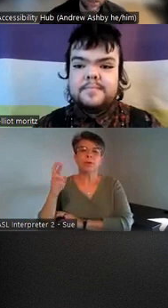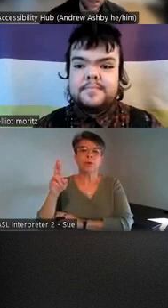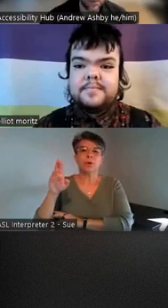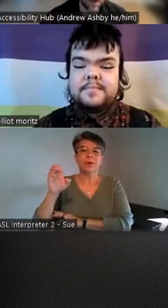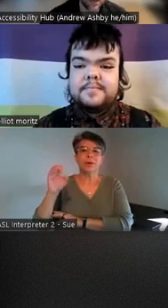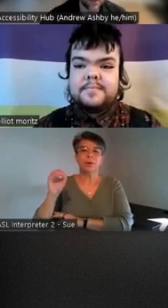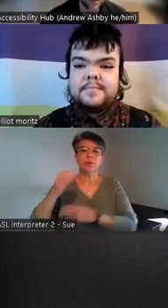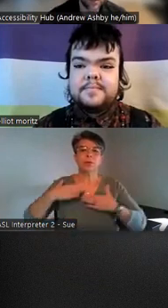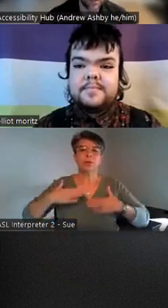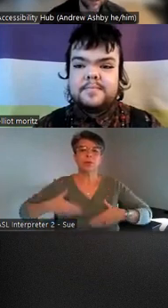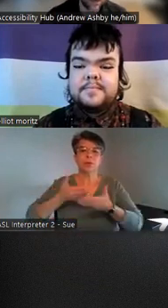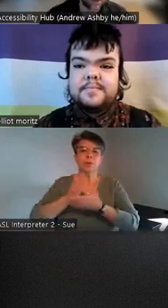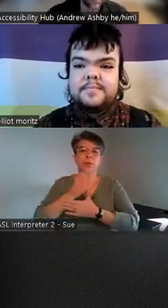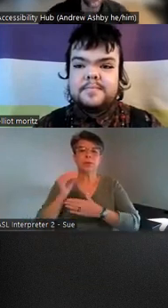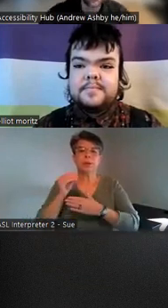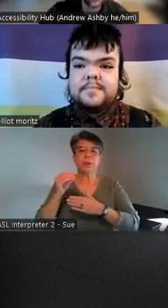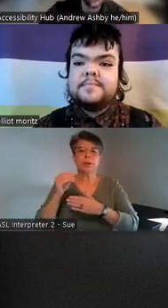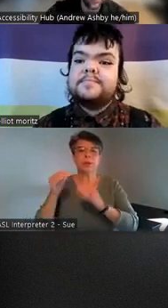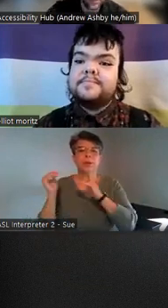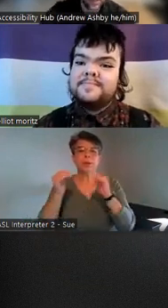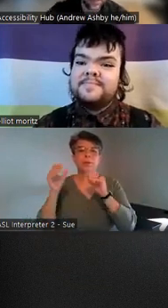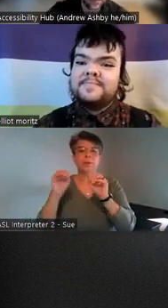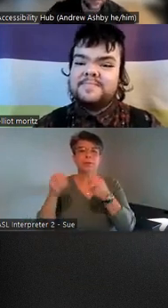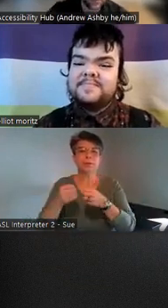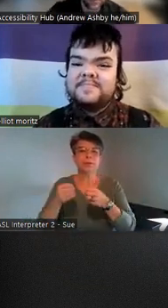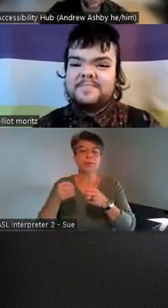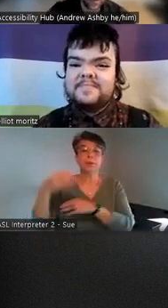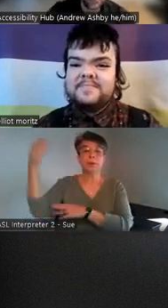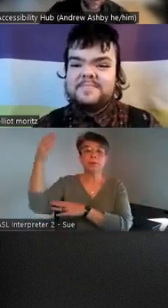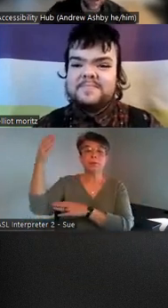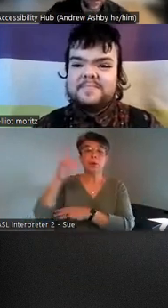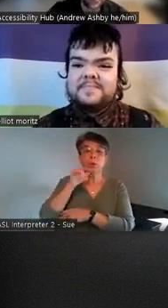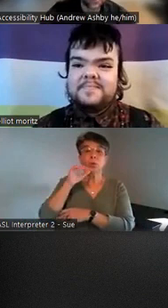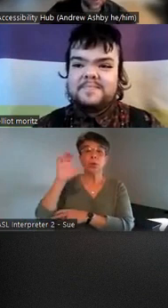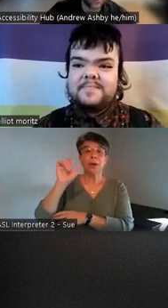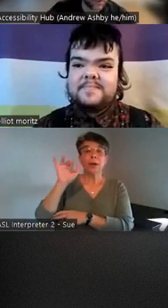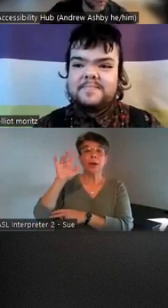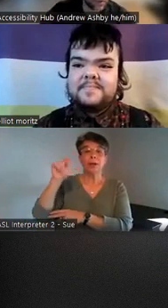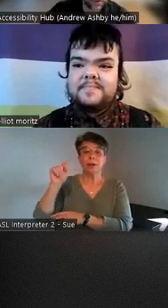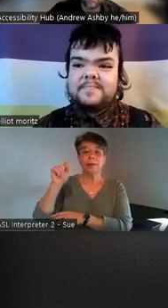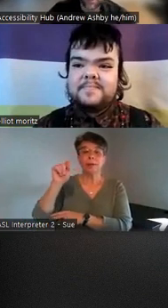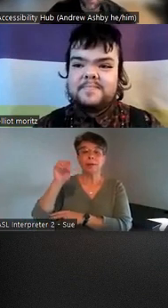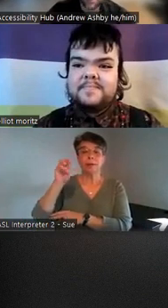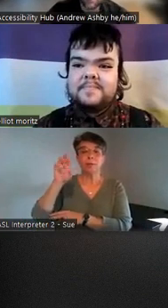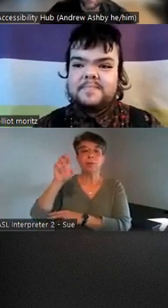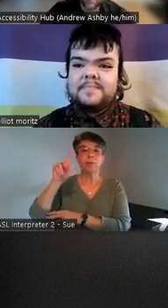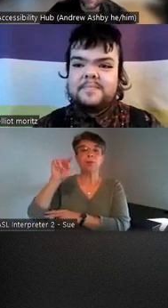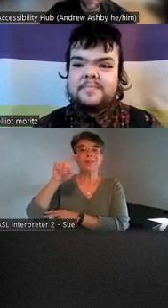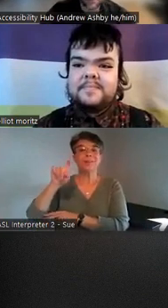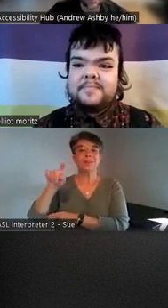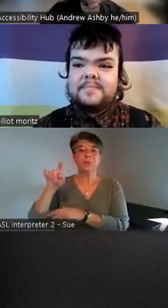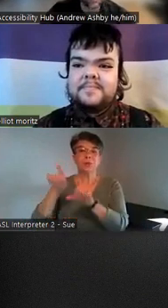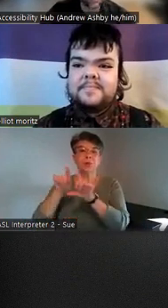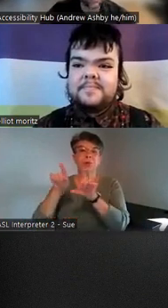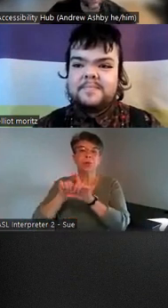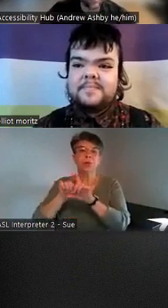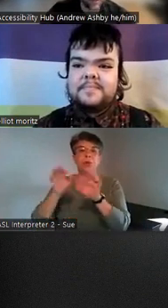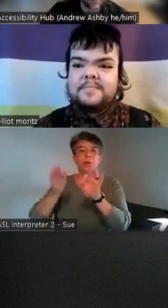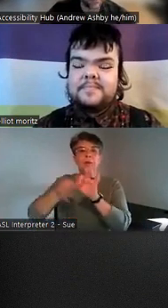today by speaker Elliot Moritz and we also have an ASL interpreter that screen should be pinned